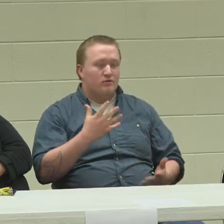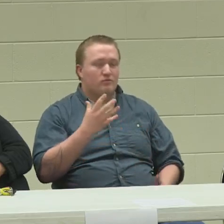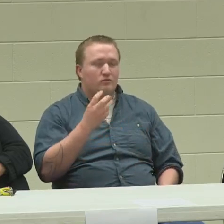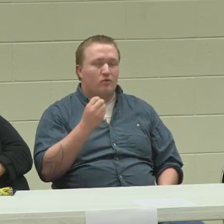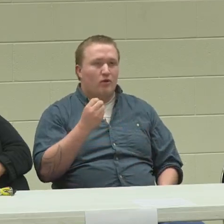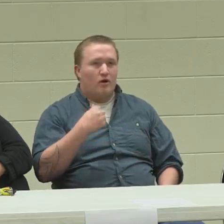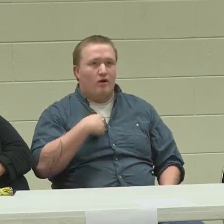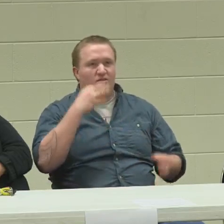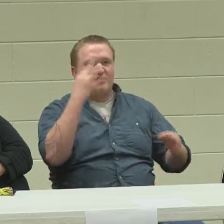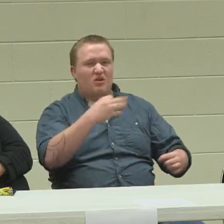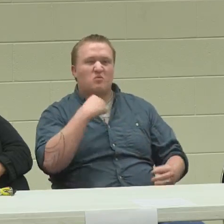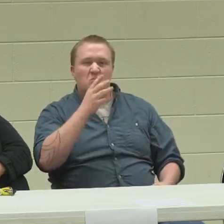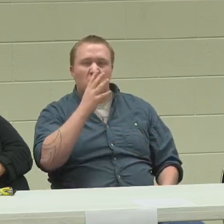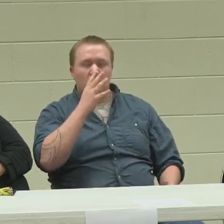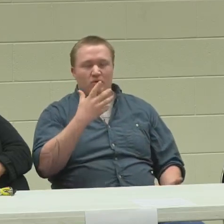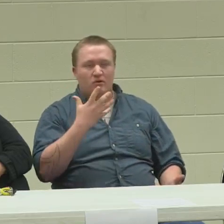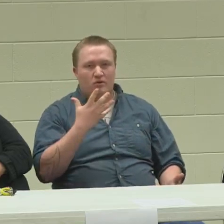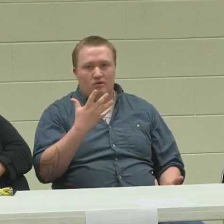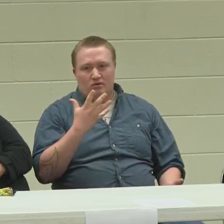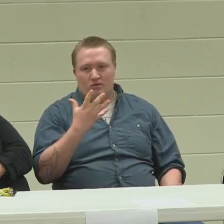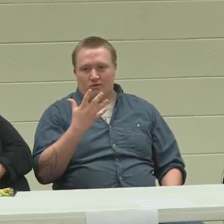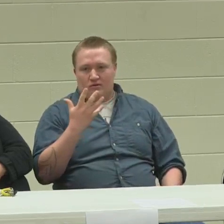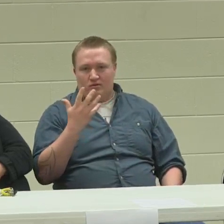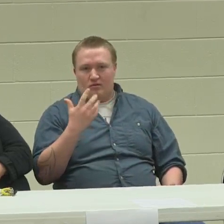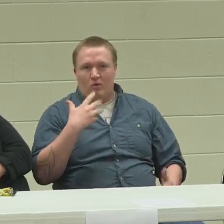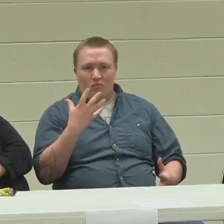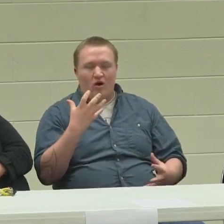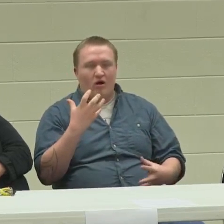and I didn't like that. So I just made the decision.